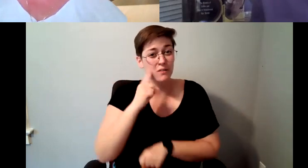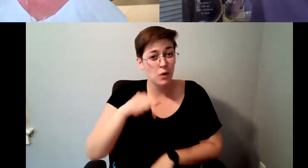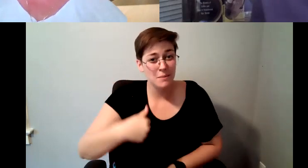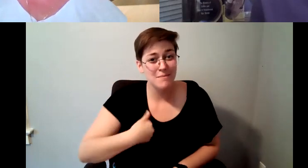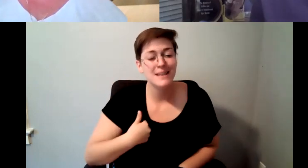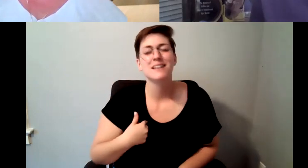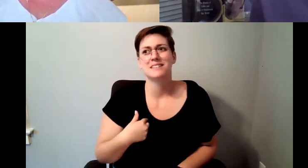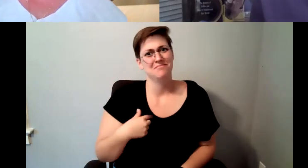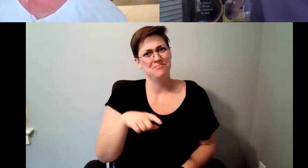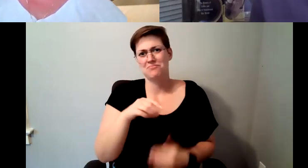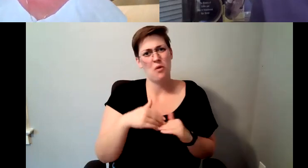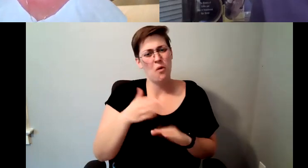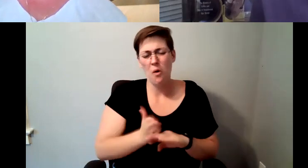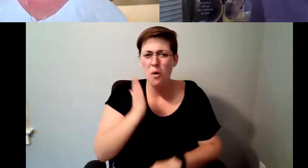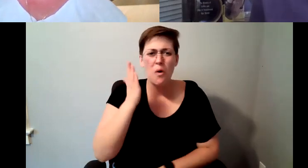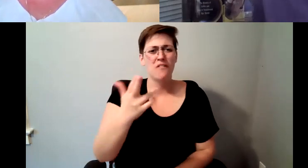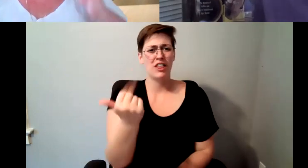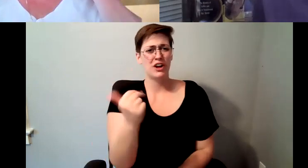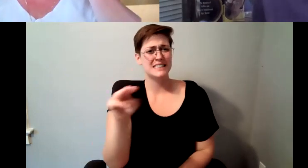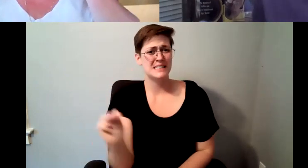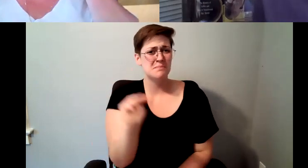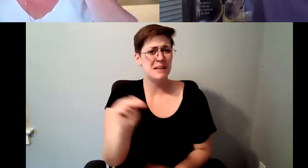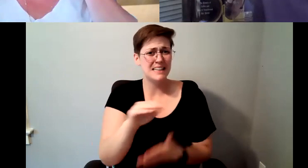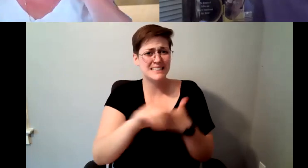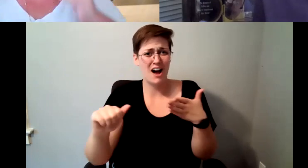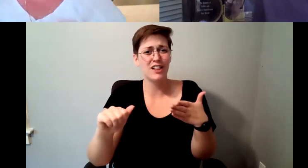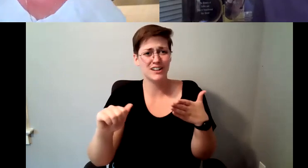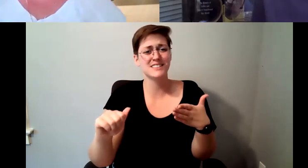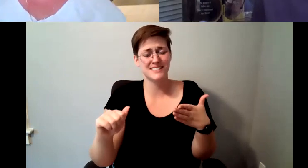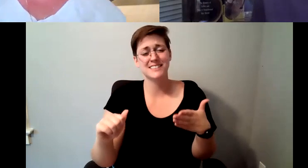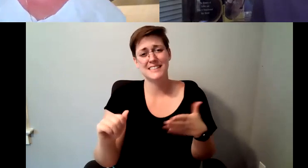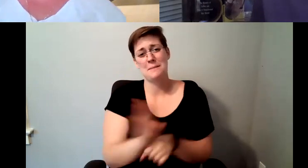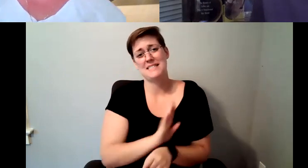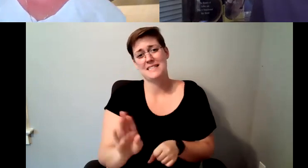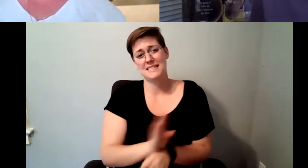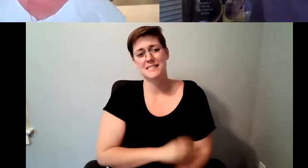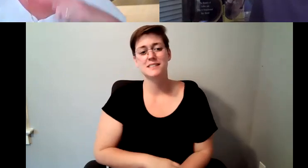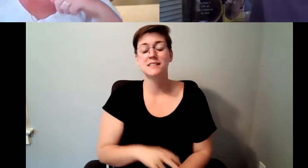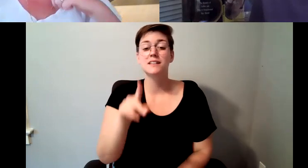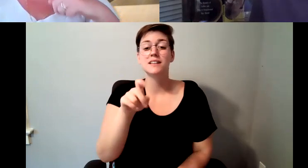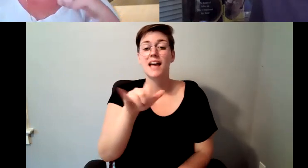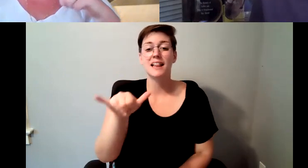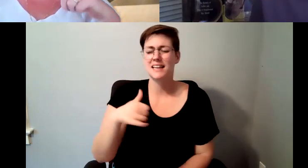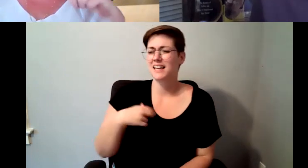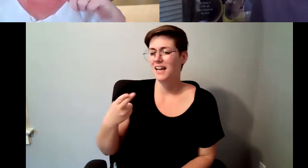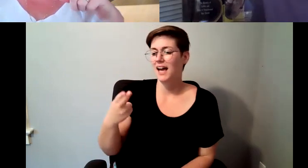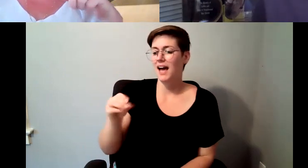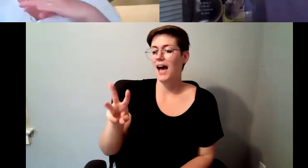D. Major Cohen: You know 13. Kelly Redder: stores Howard Howard, would like to know if you lost your hair because of Starbucks.